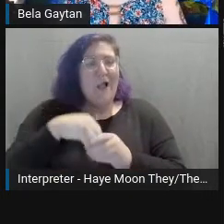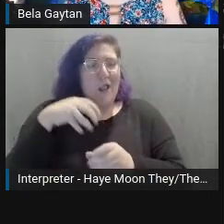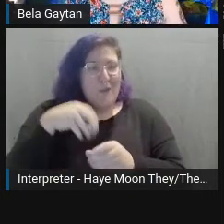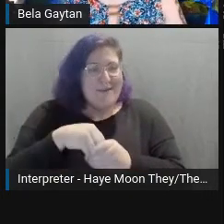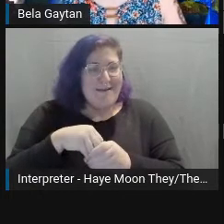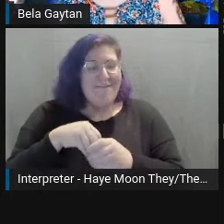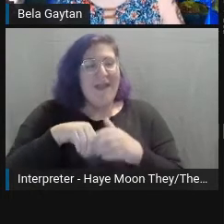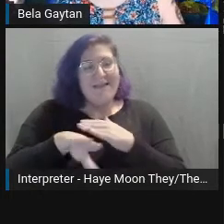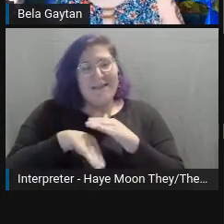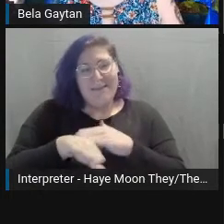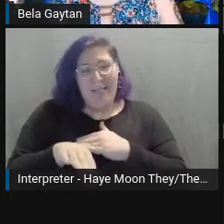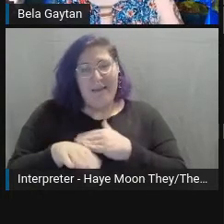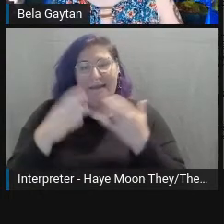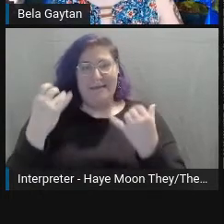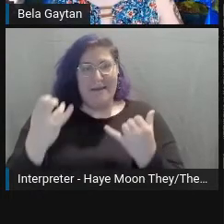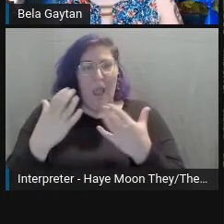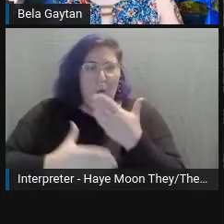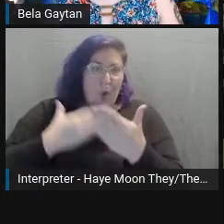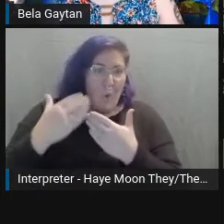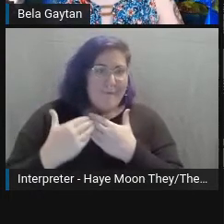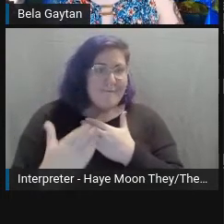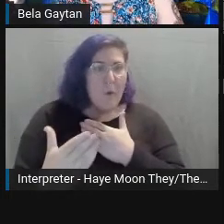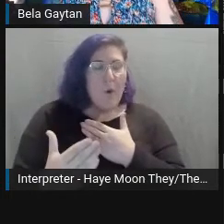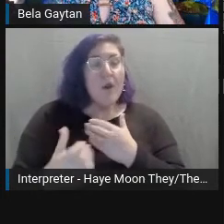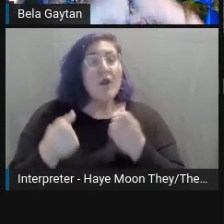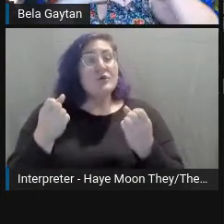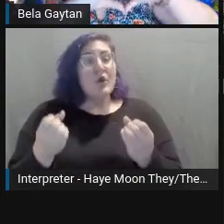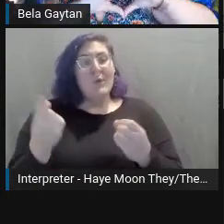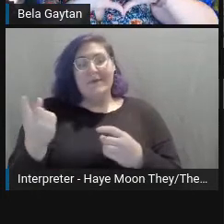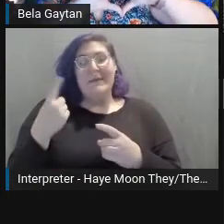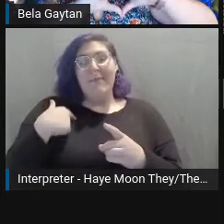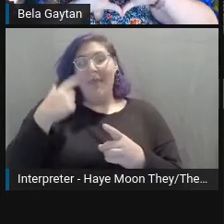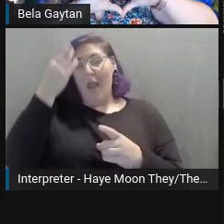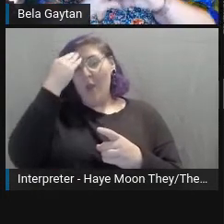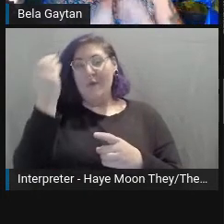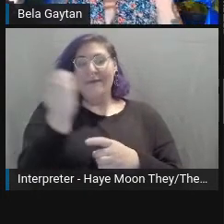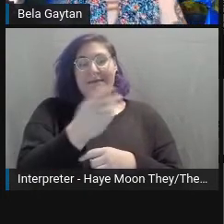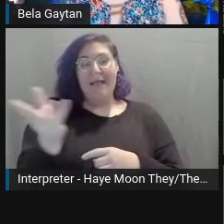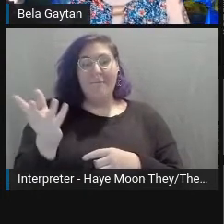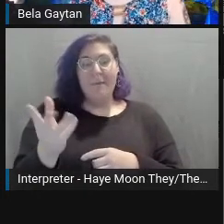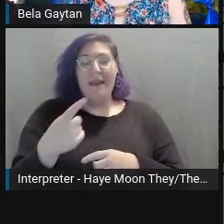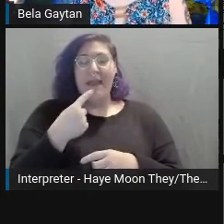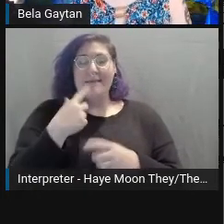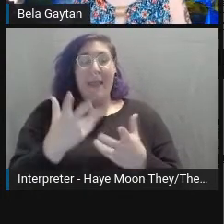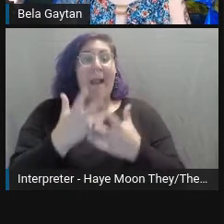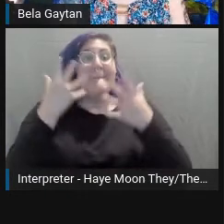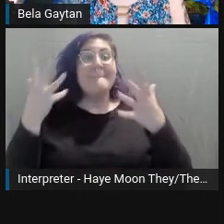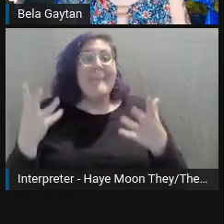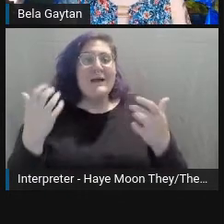going forward. Something I always tell everybody, I say much love, be a good human